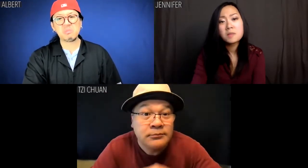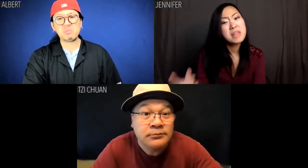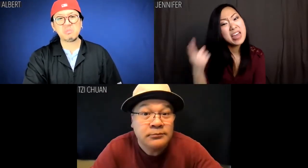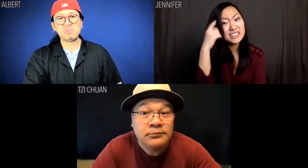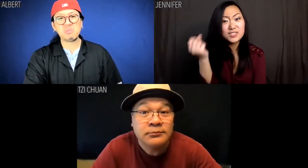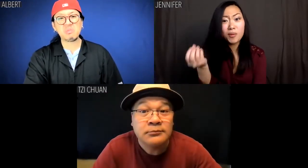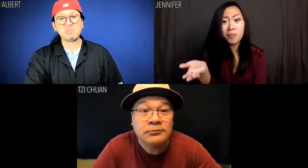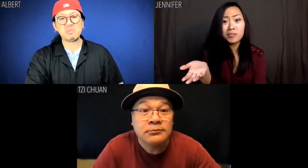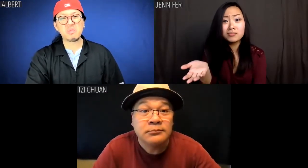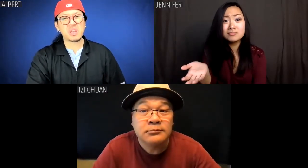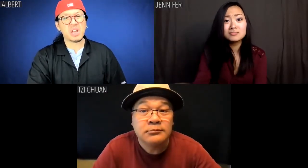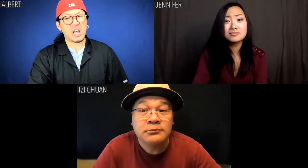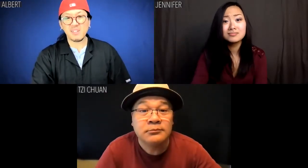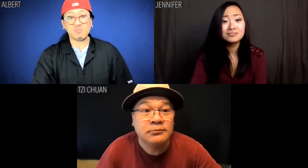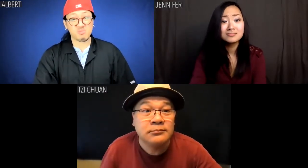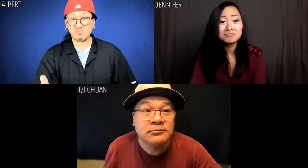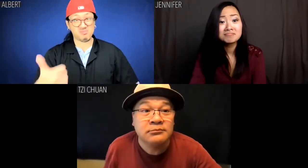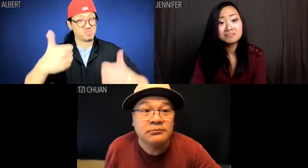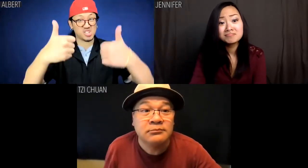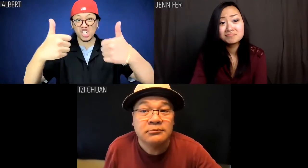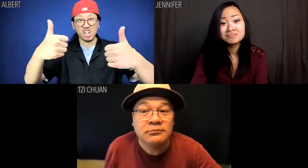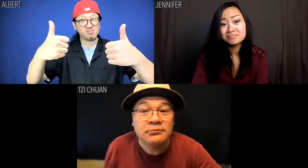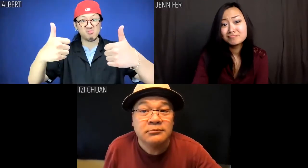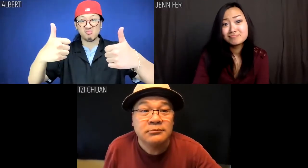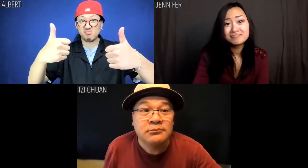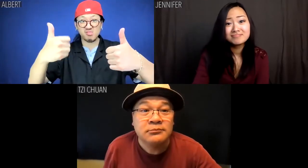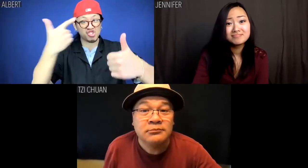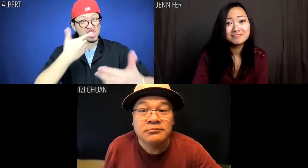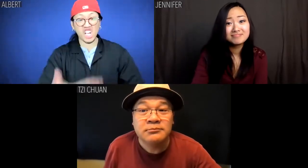Jennifer: I think so. Albert: Sounds good to me!